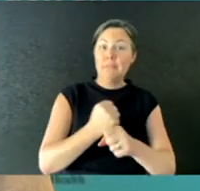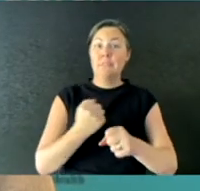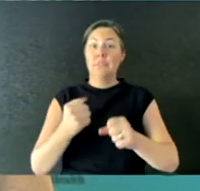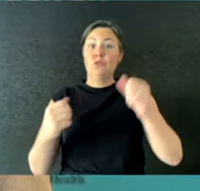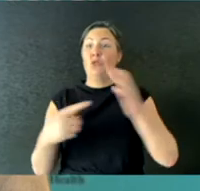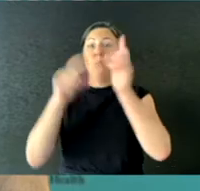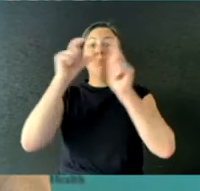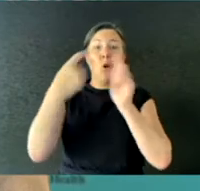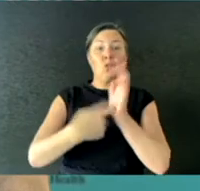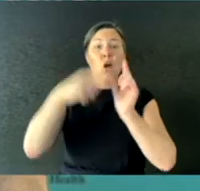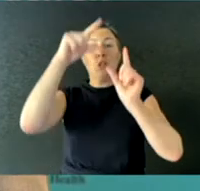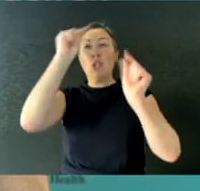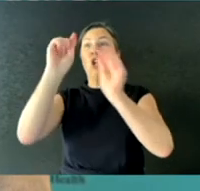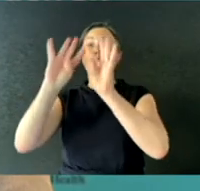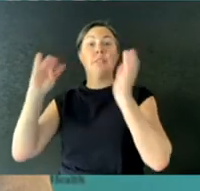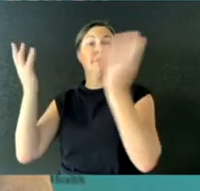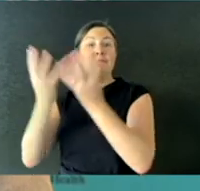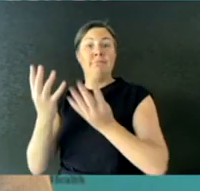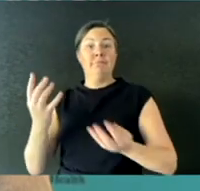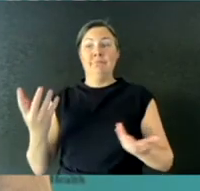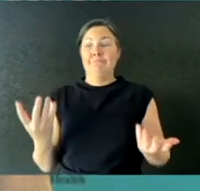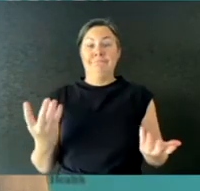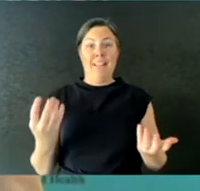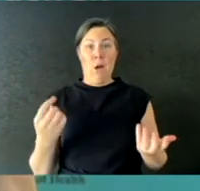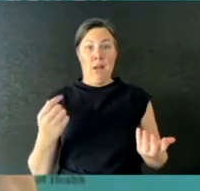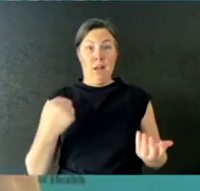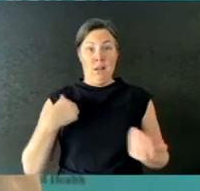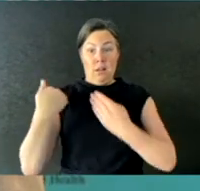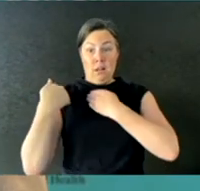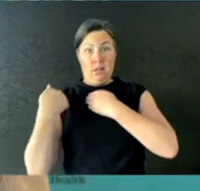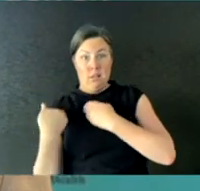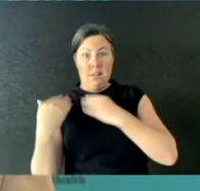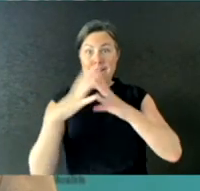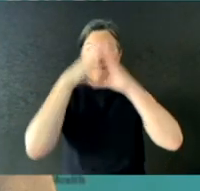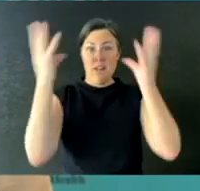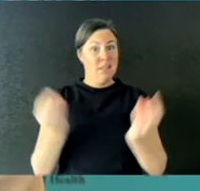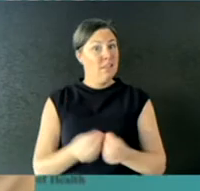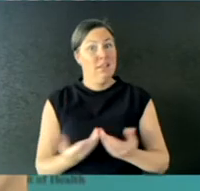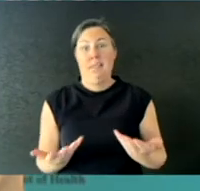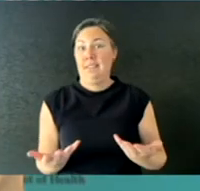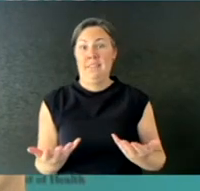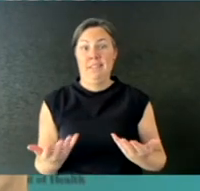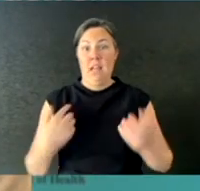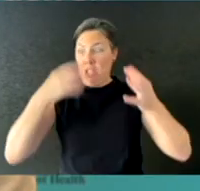So, with those numbers being low, the obvious way to keep them low, but to keep our school